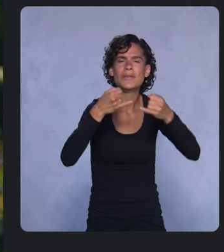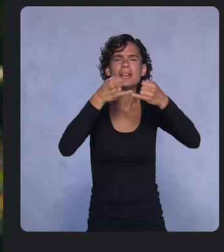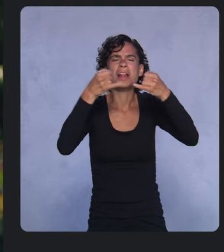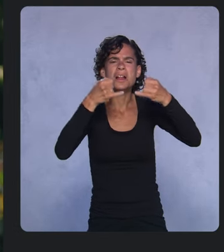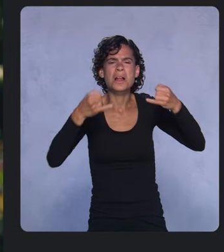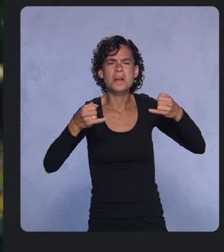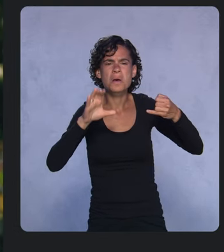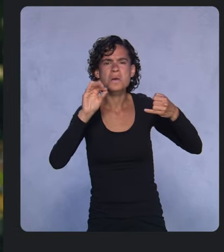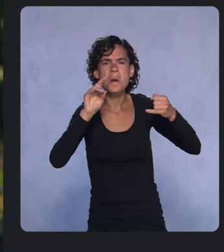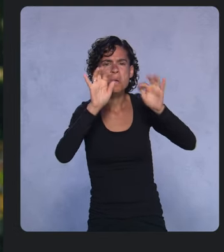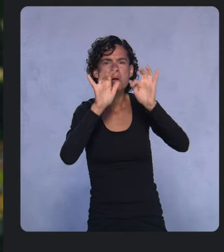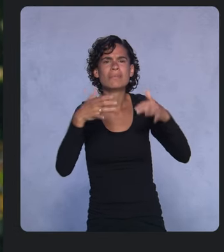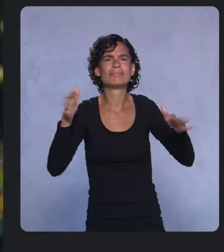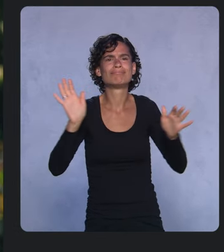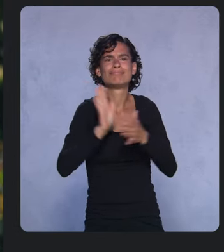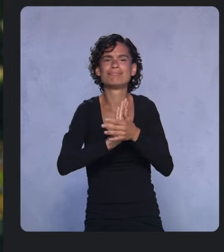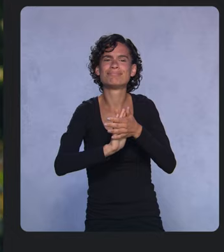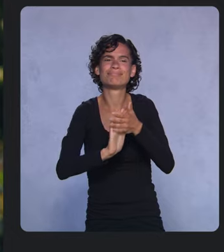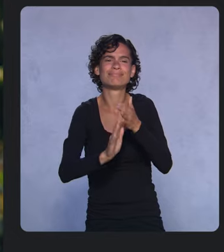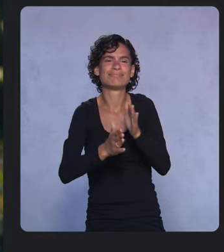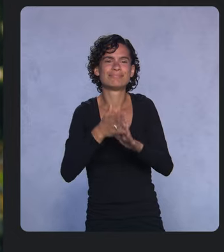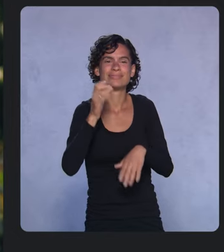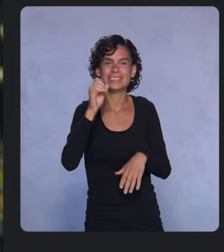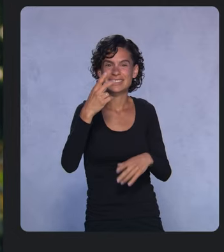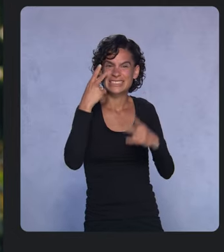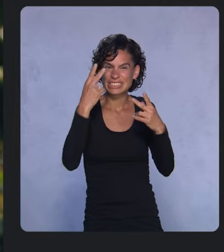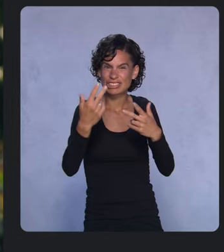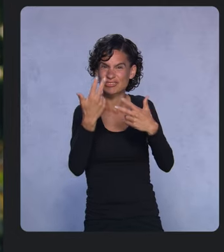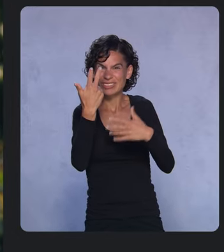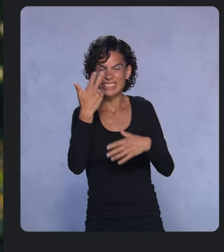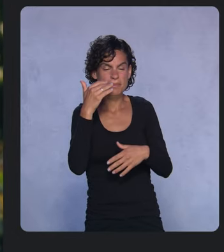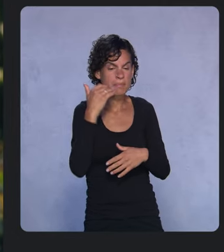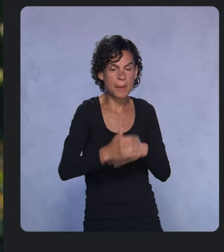As you can see, in just three simple steps, and no ML experience,